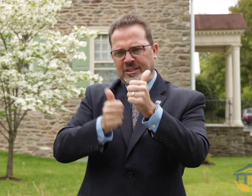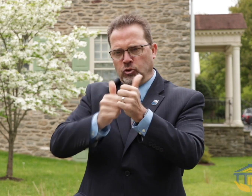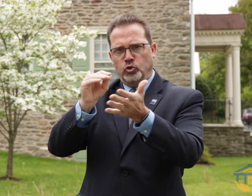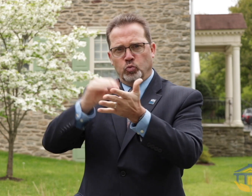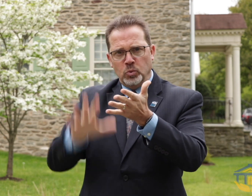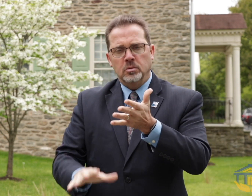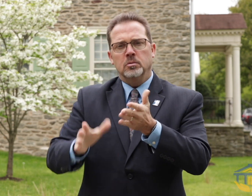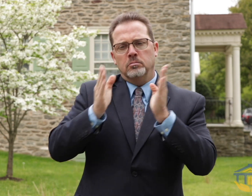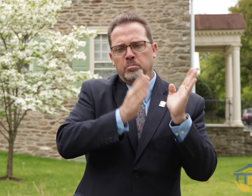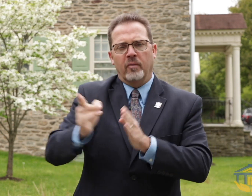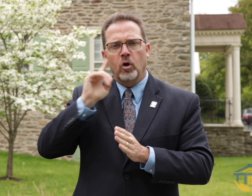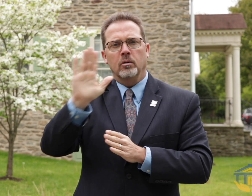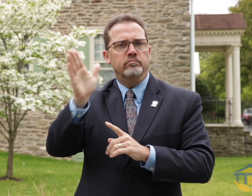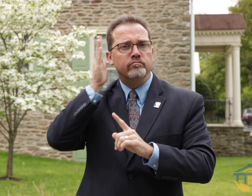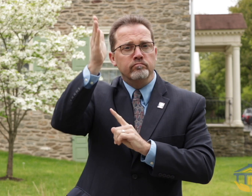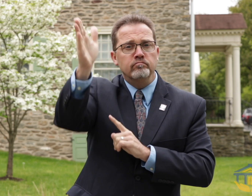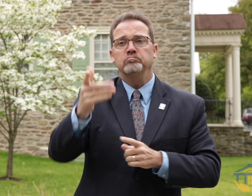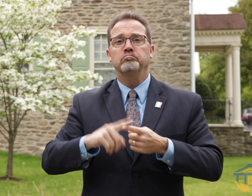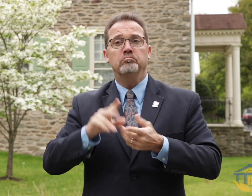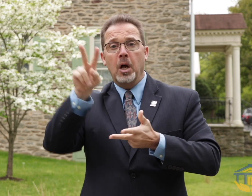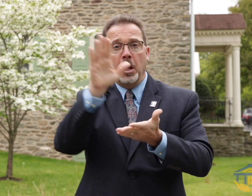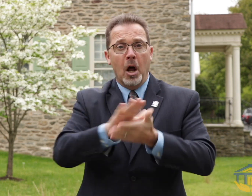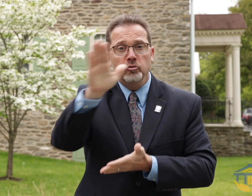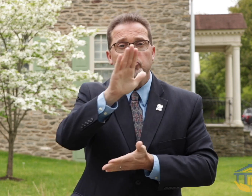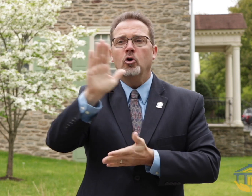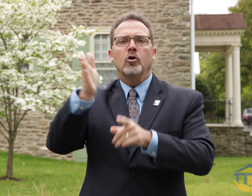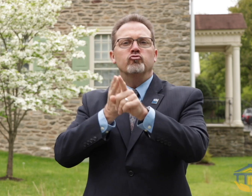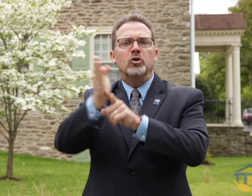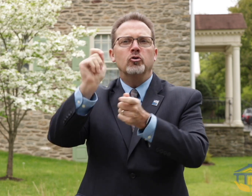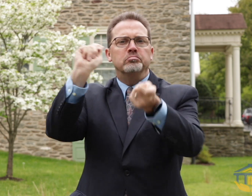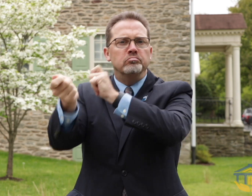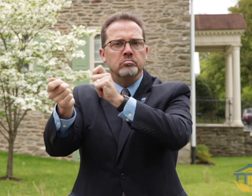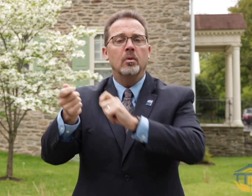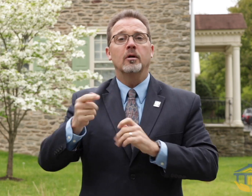money per student to use to support them in their future career or college plans.